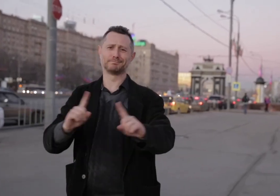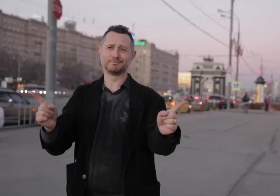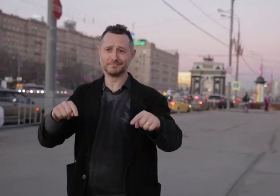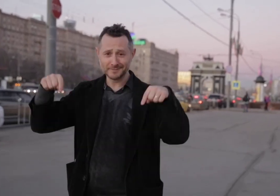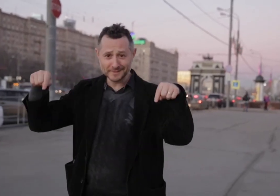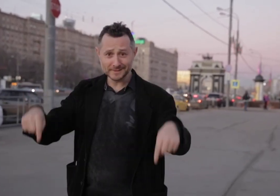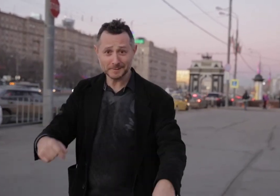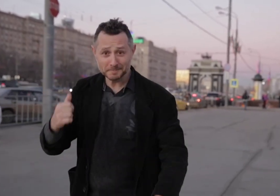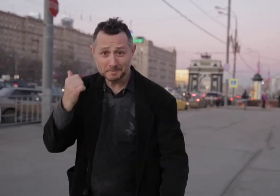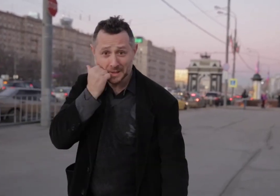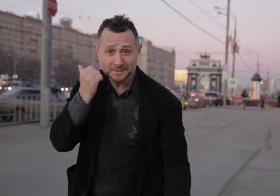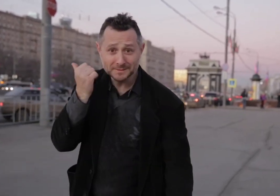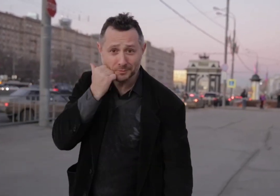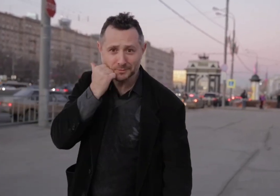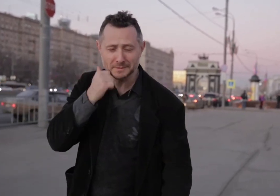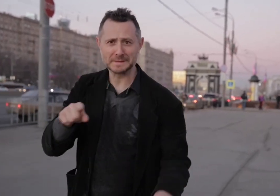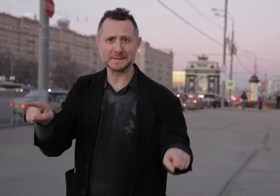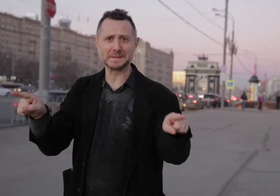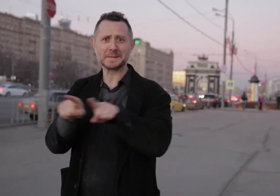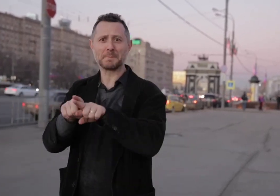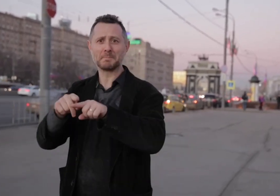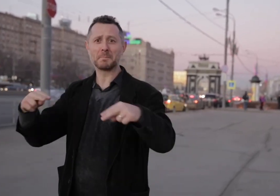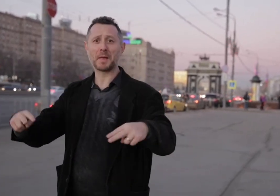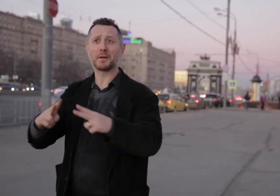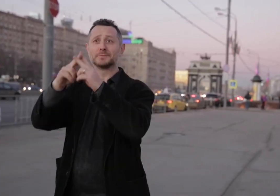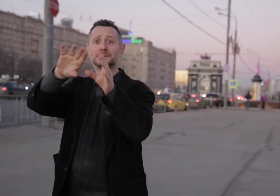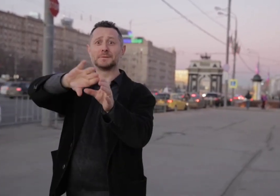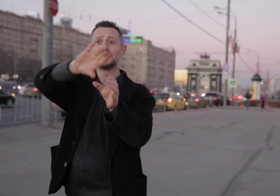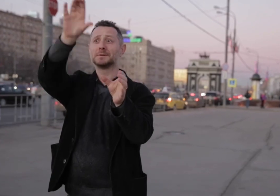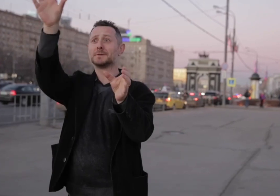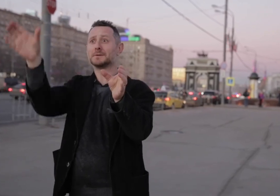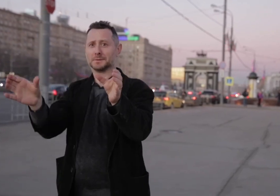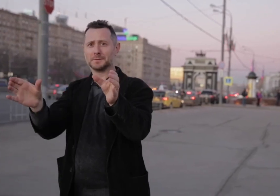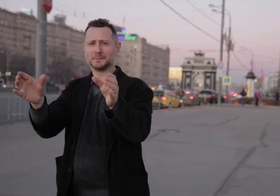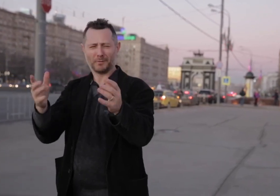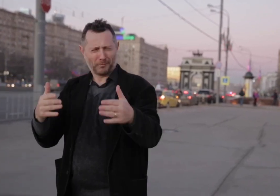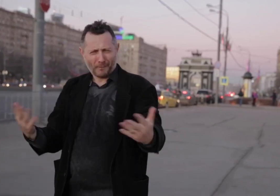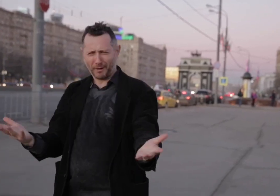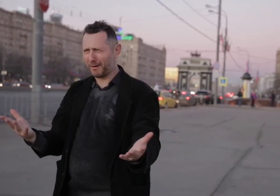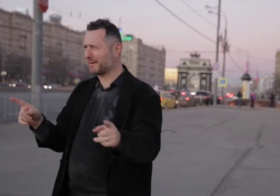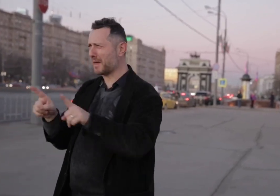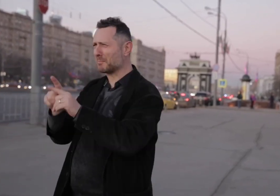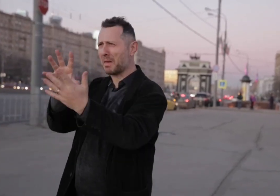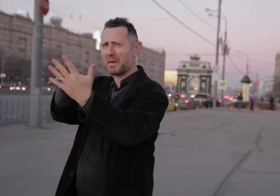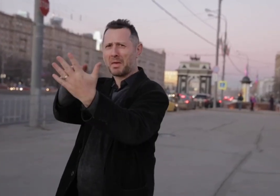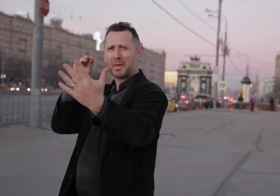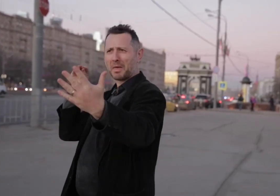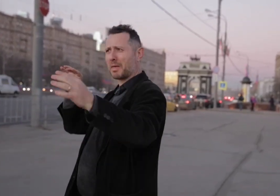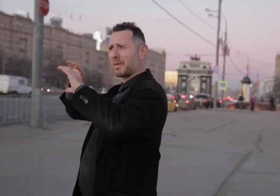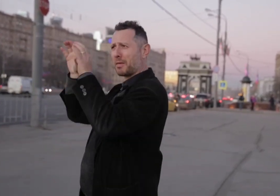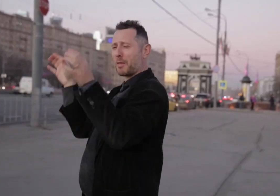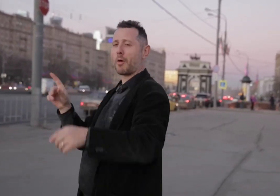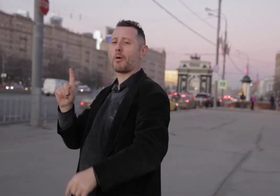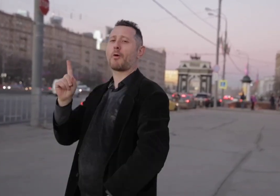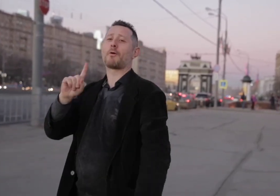is the same as the one in Paris. Did they copy the arch? No, in 1812,